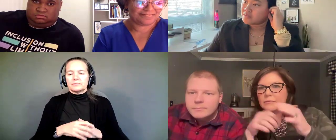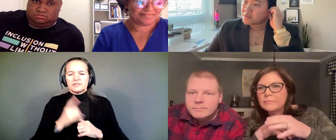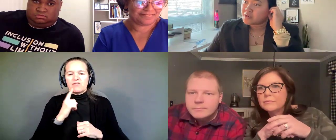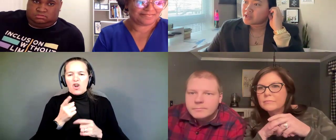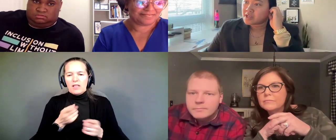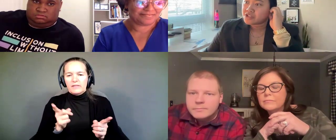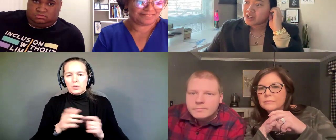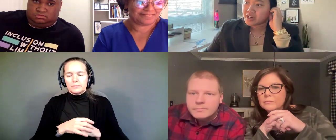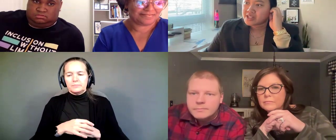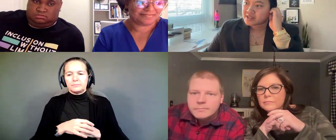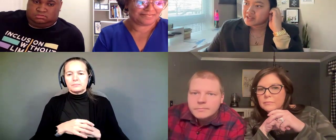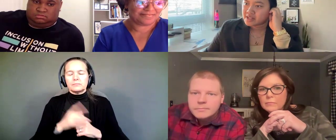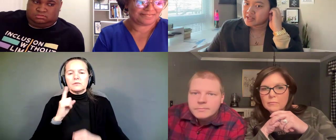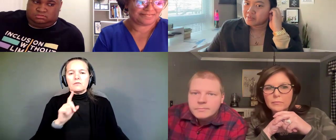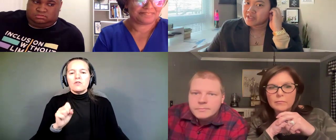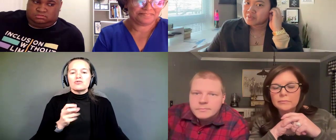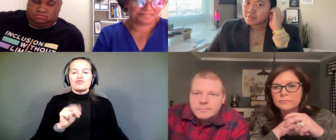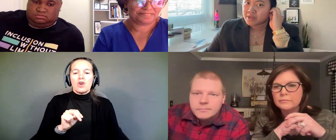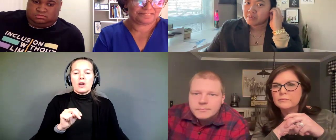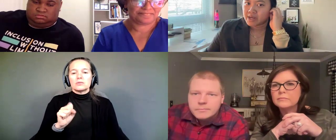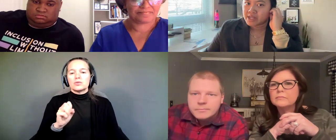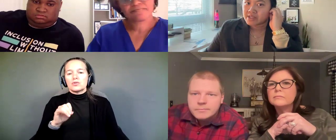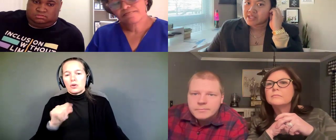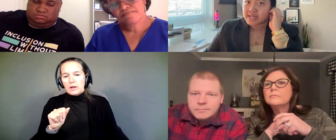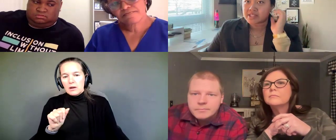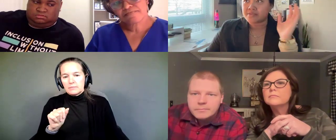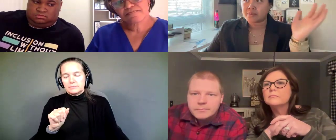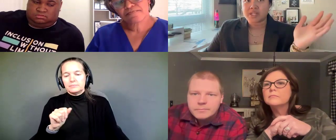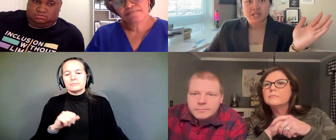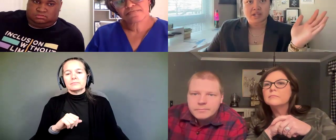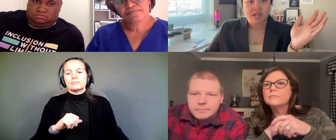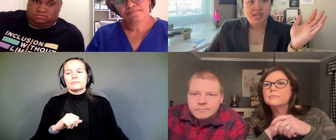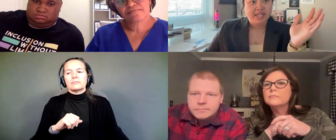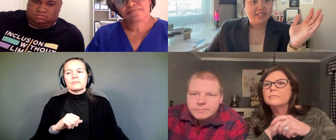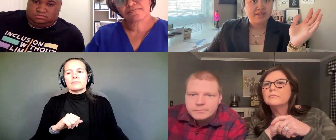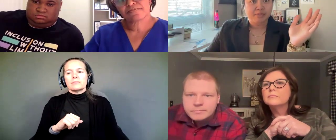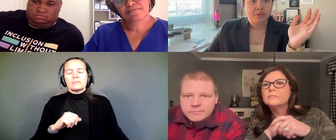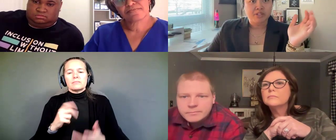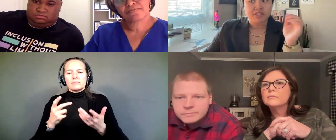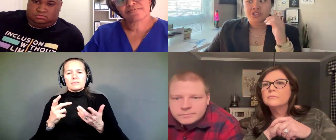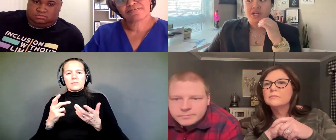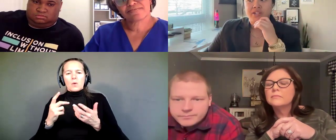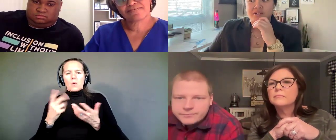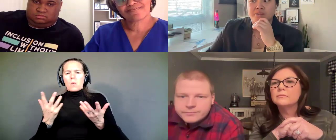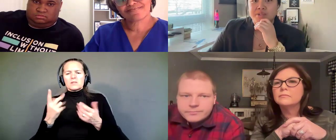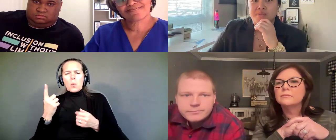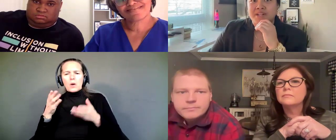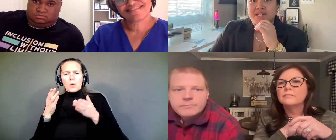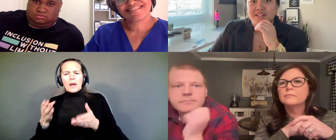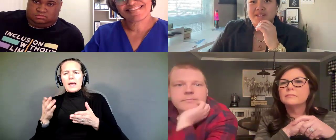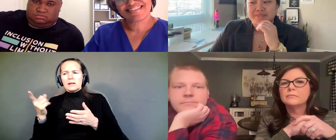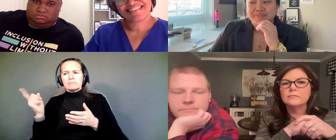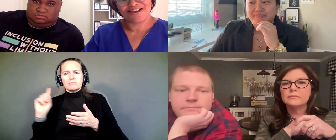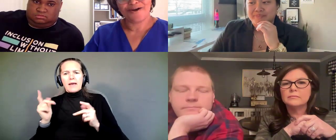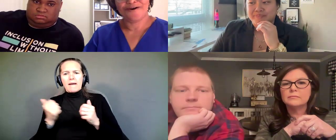For Shawn and Sonia, what is one way that everyone here can support Shawn Goes Bananas?